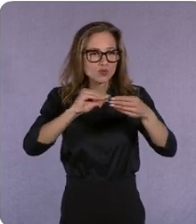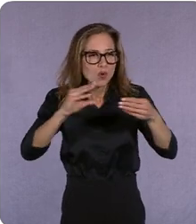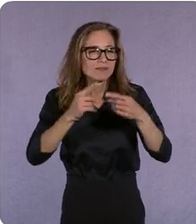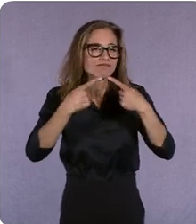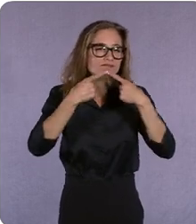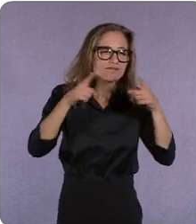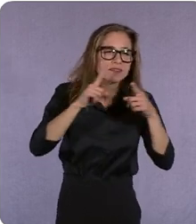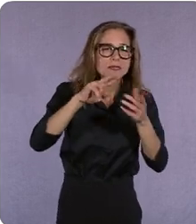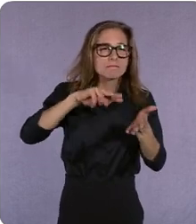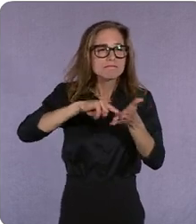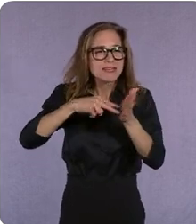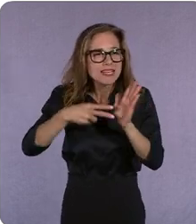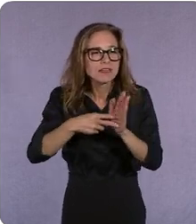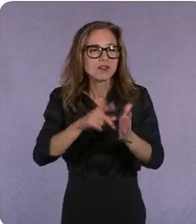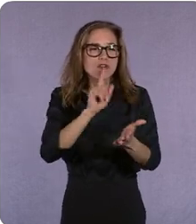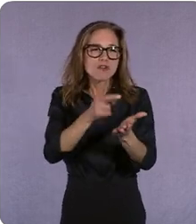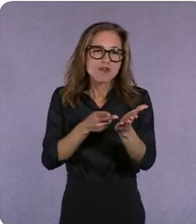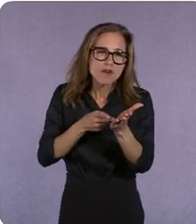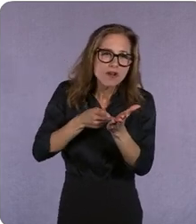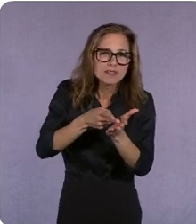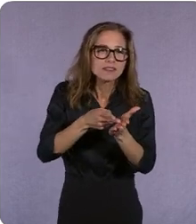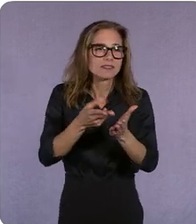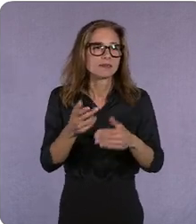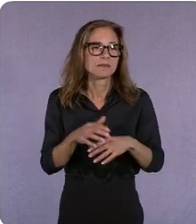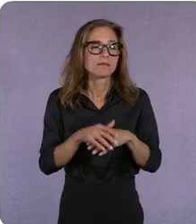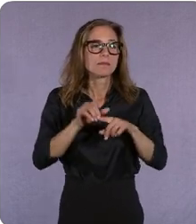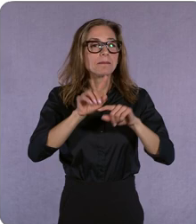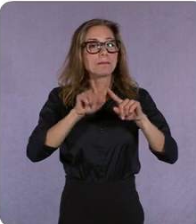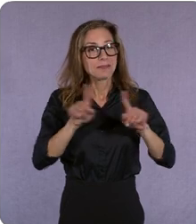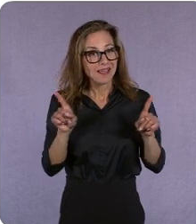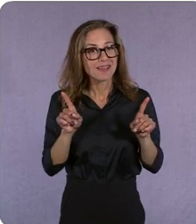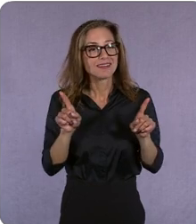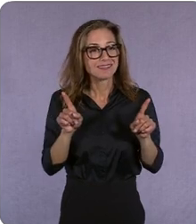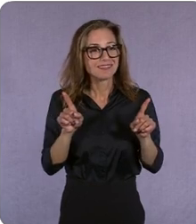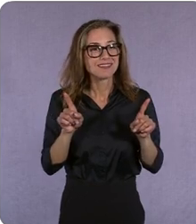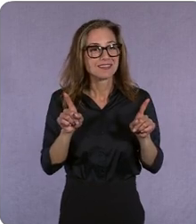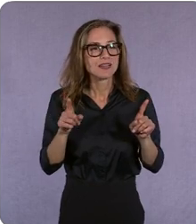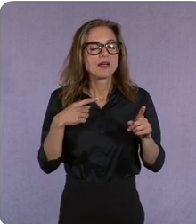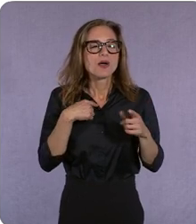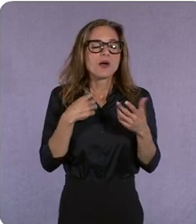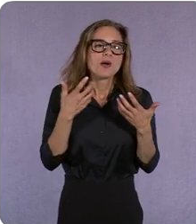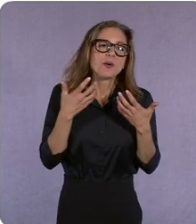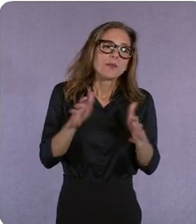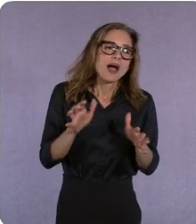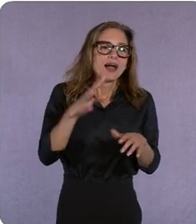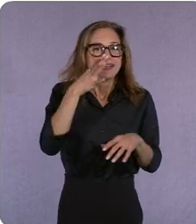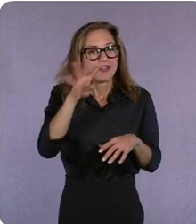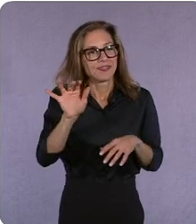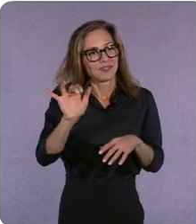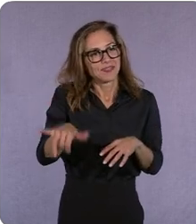and we certainly um and and i don't want to dismiss that but when you really look